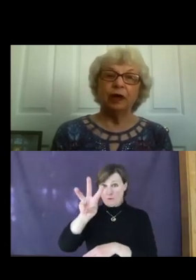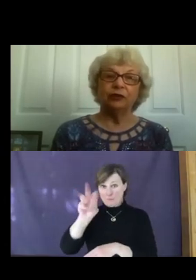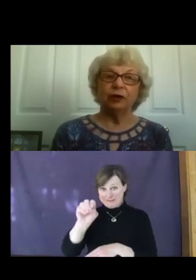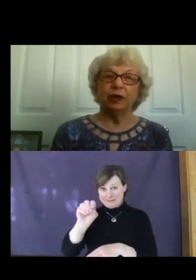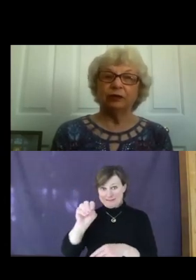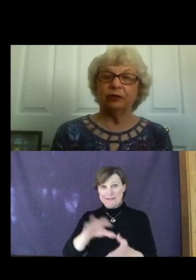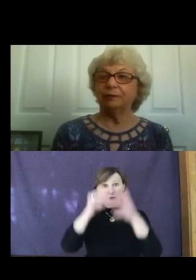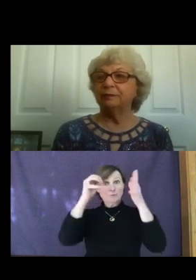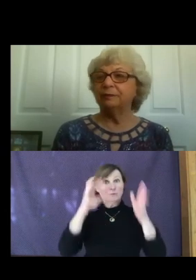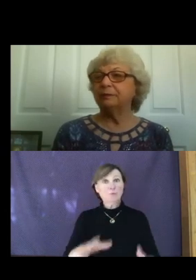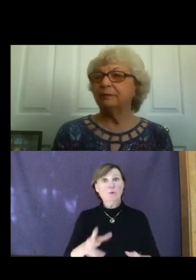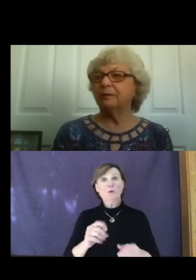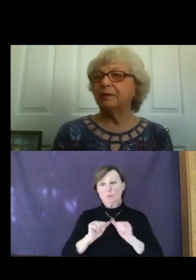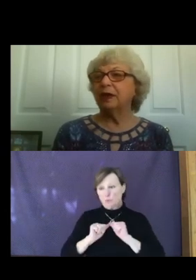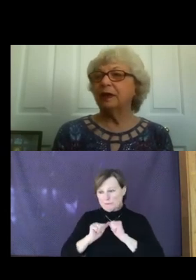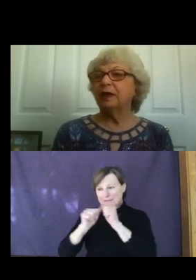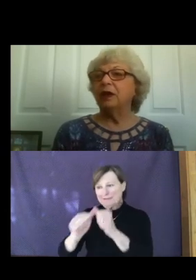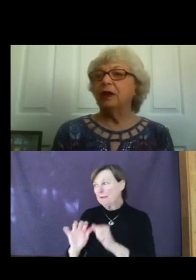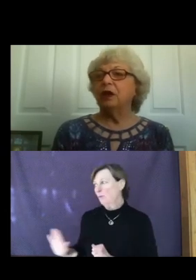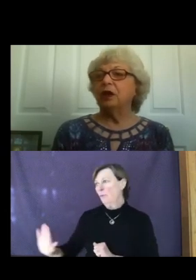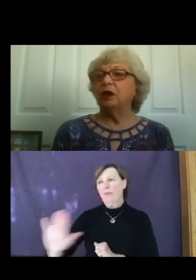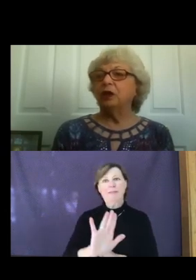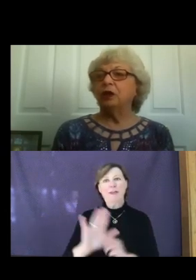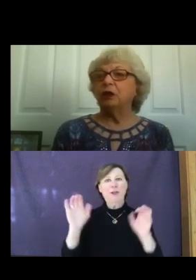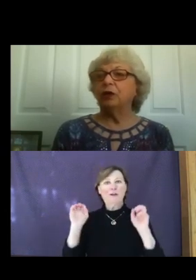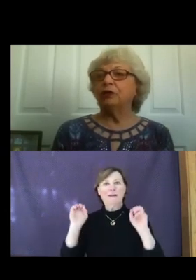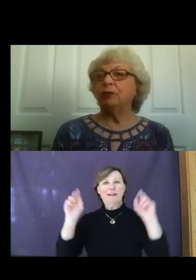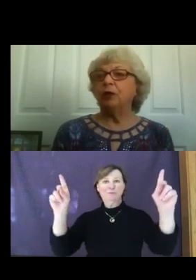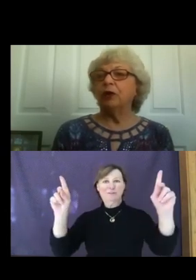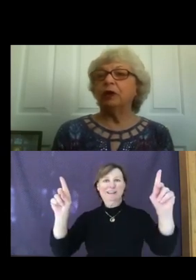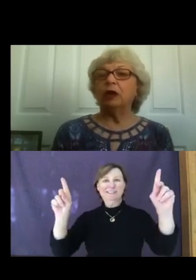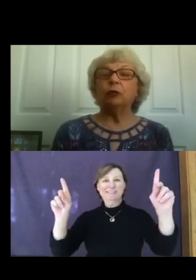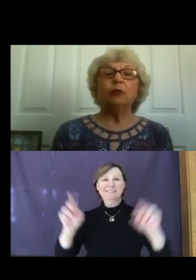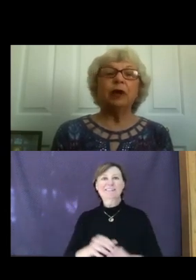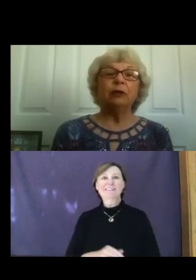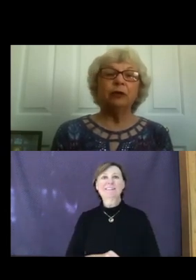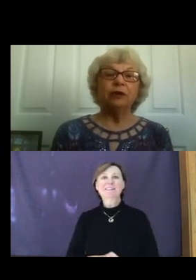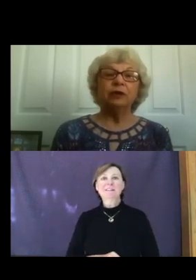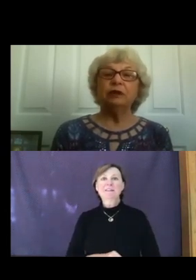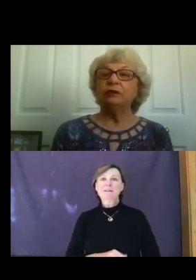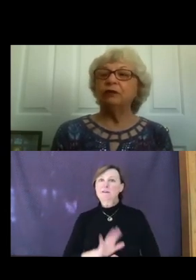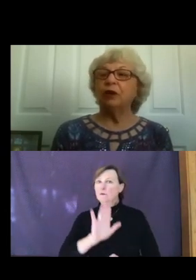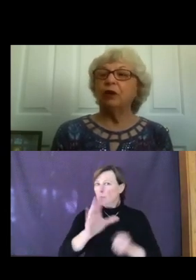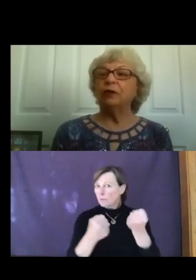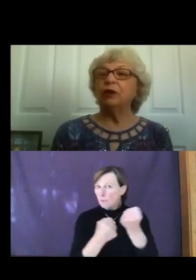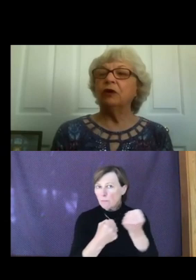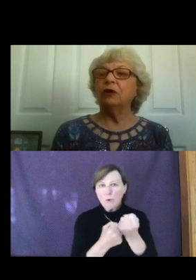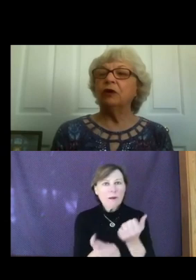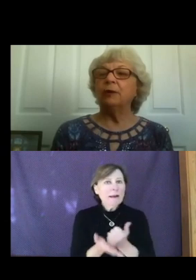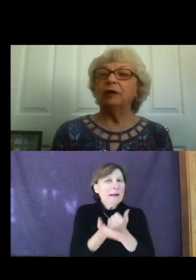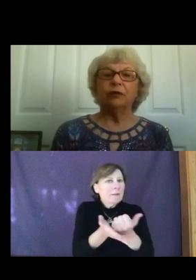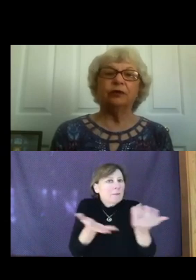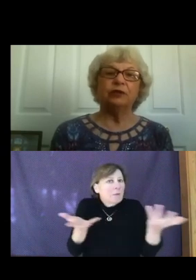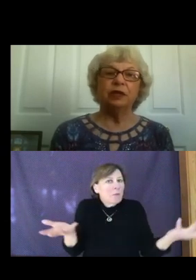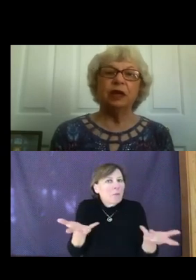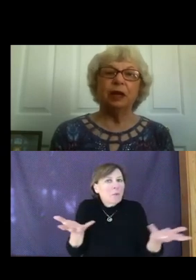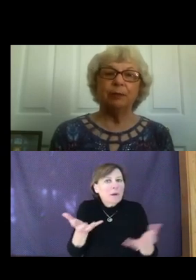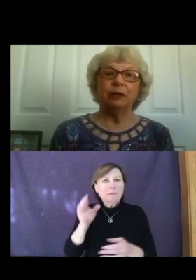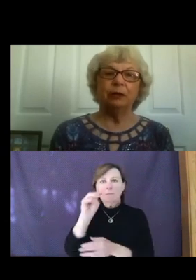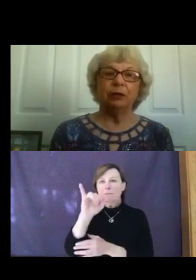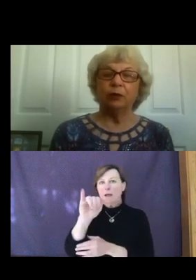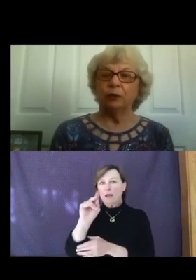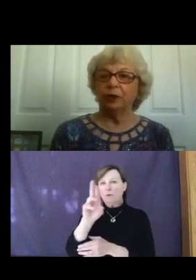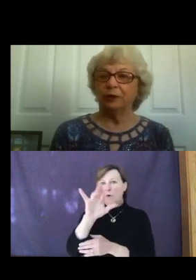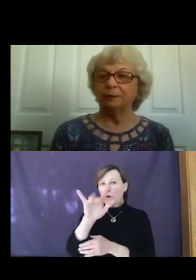education. Your support helps minorities overcome adversity and build a career.